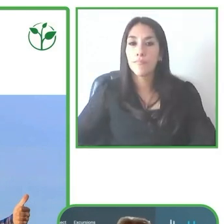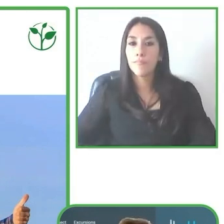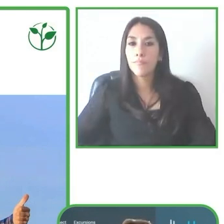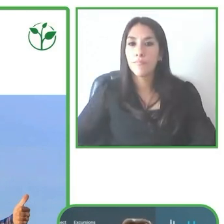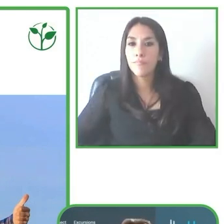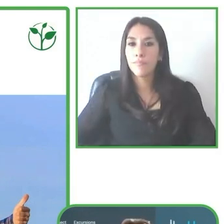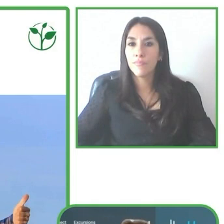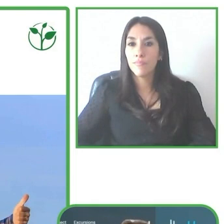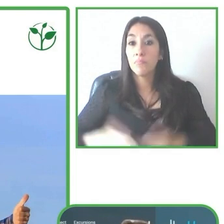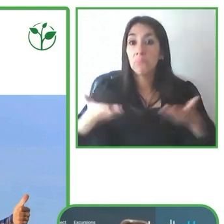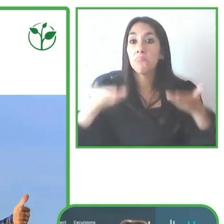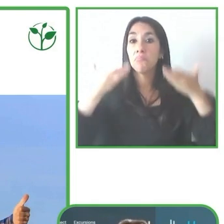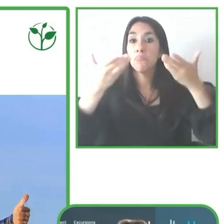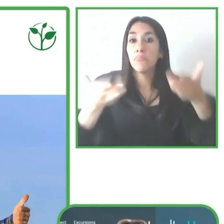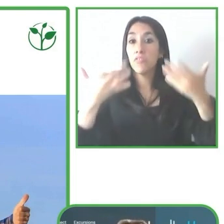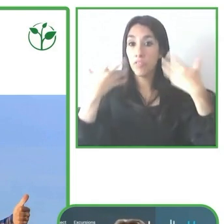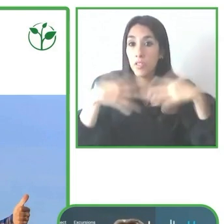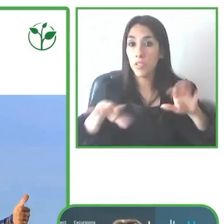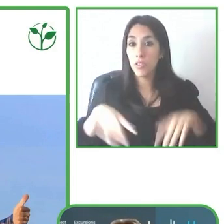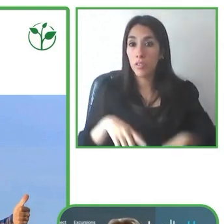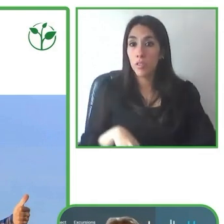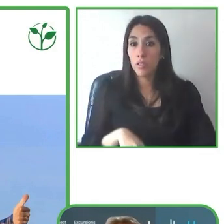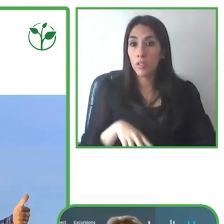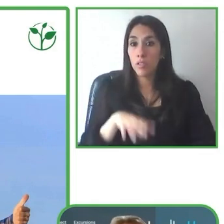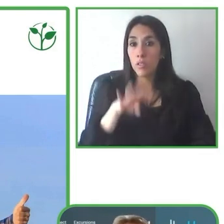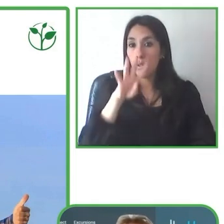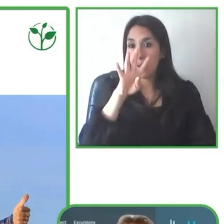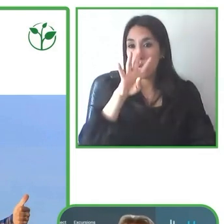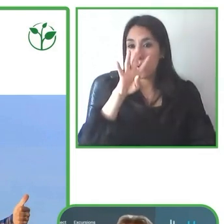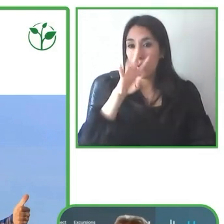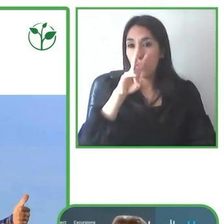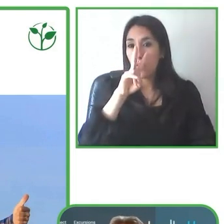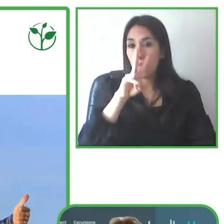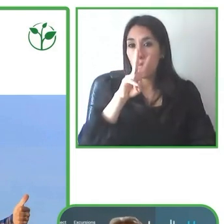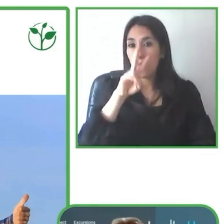They believe that by 2025, more than 10,000